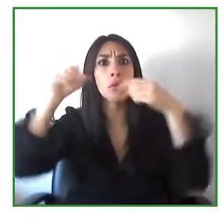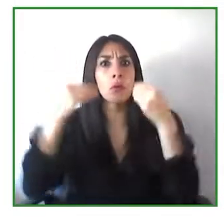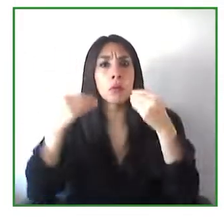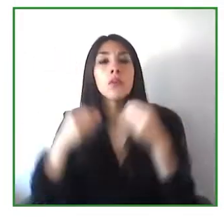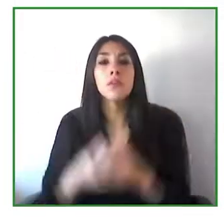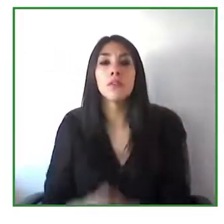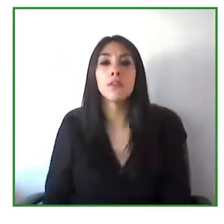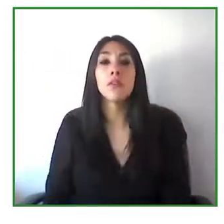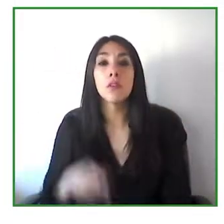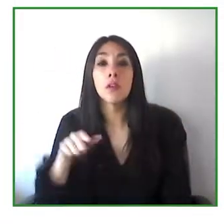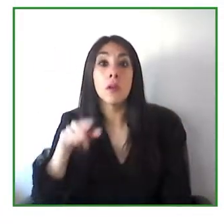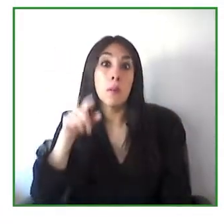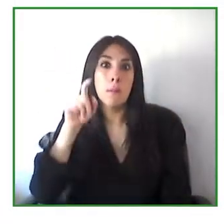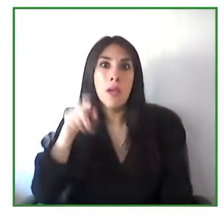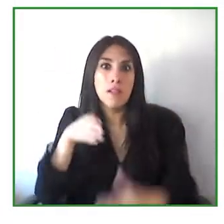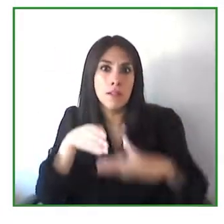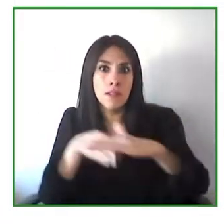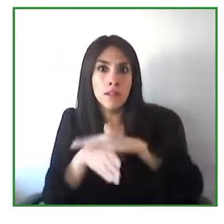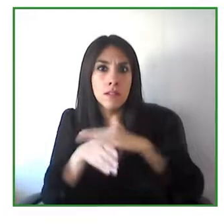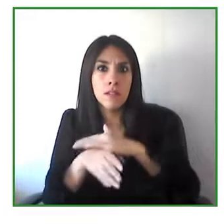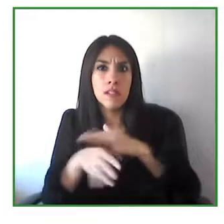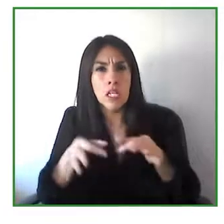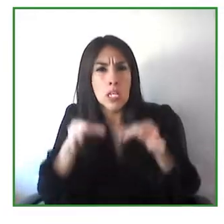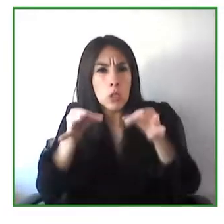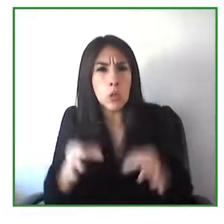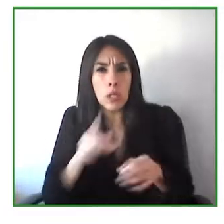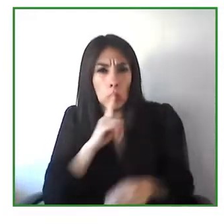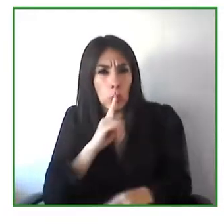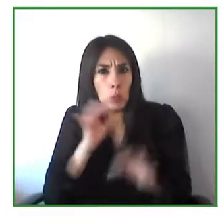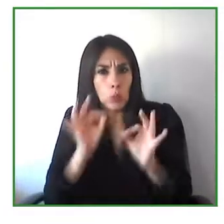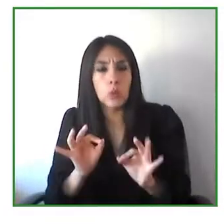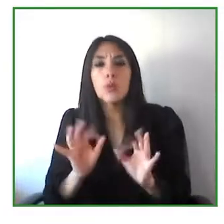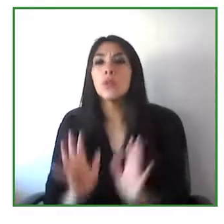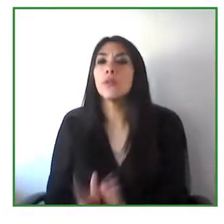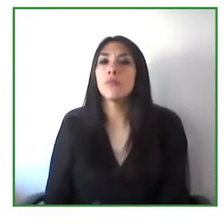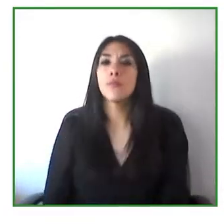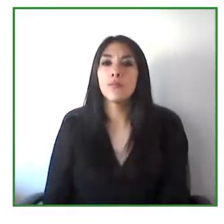know what they are doing so we have seen over the past few years